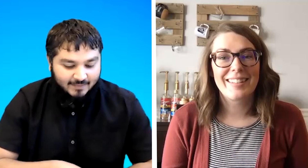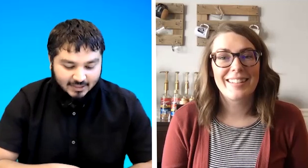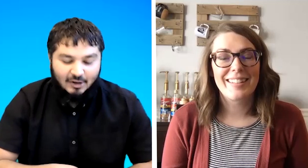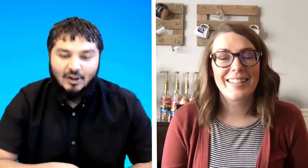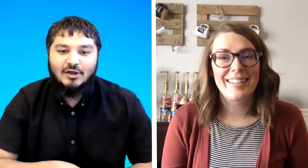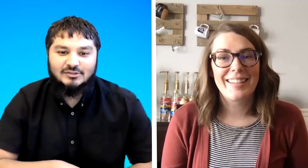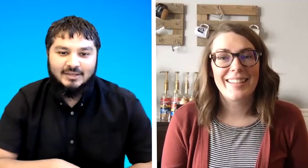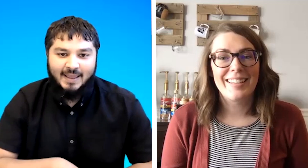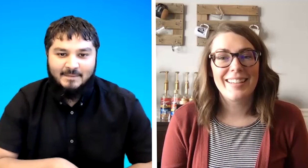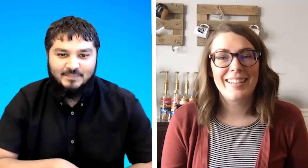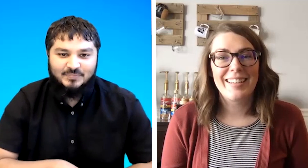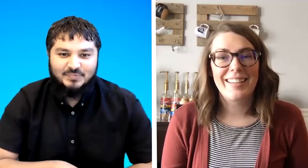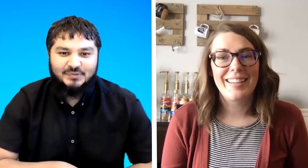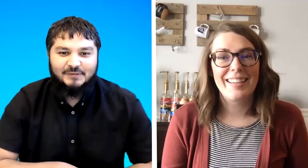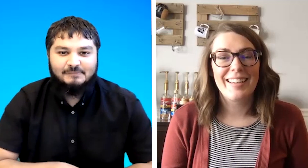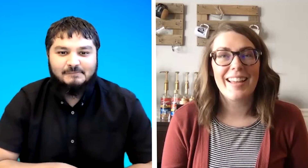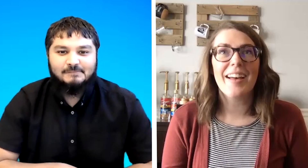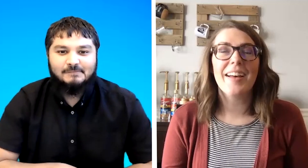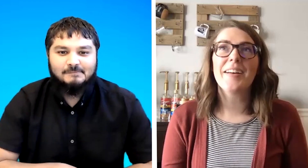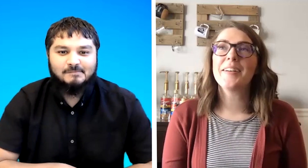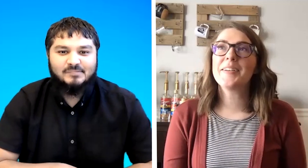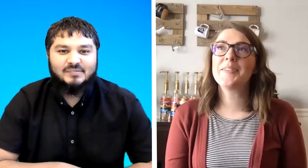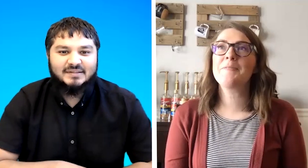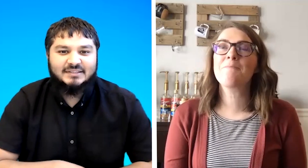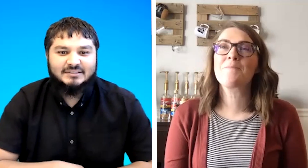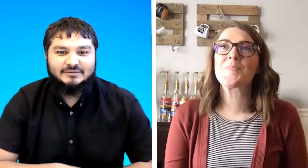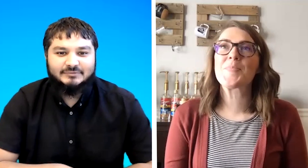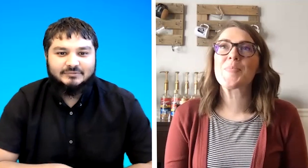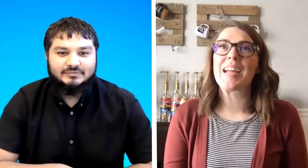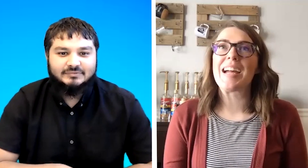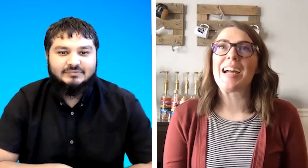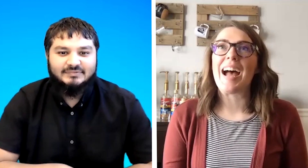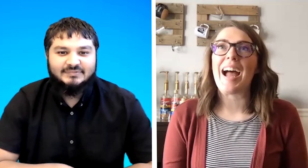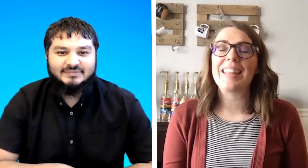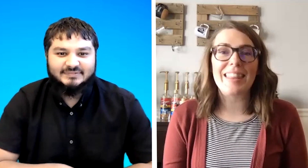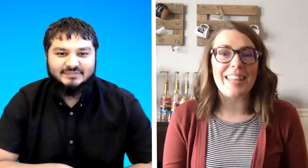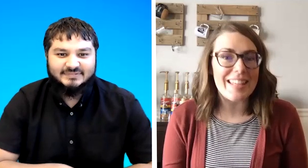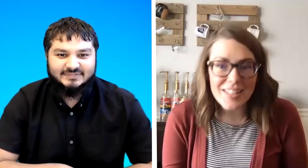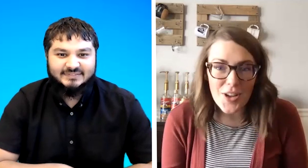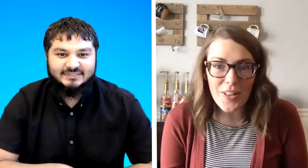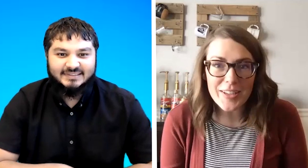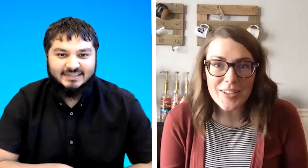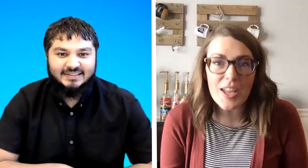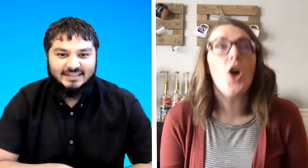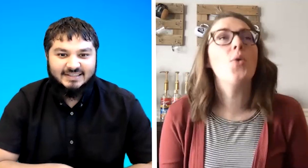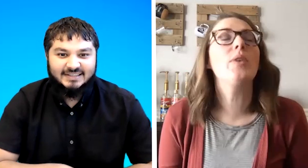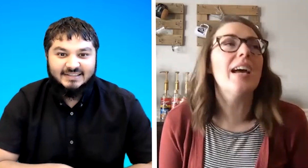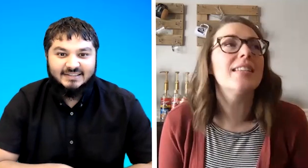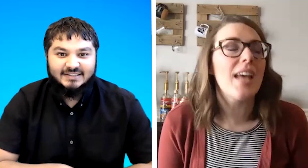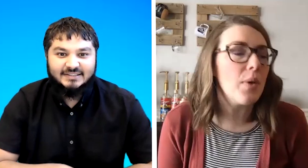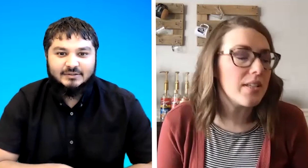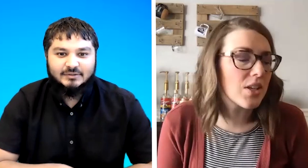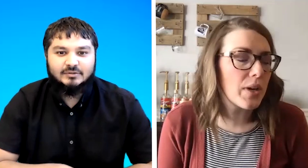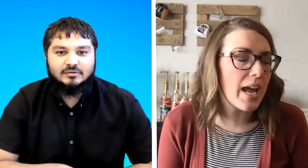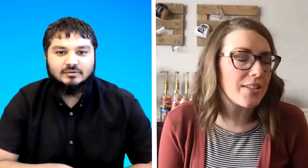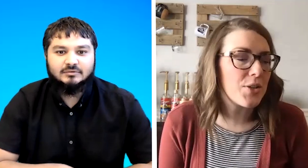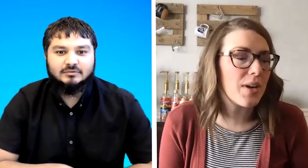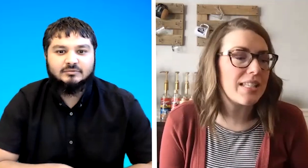the last game um i think that's all i could oh yes i was going to ask you guys this